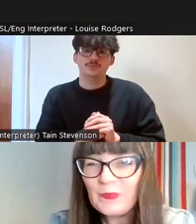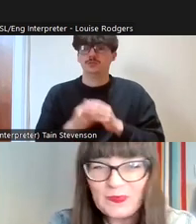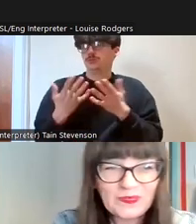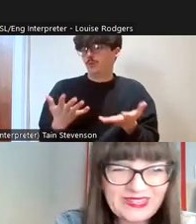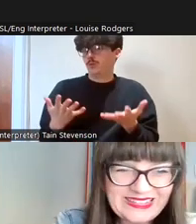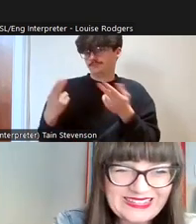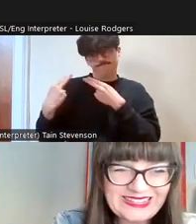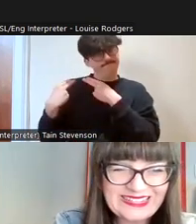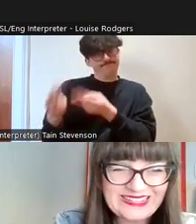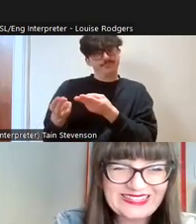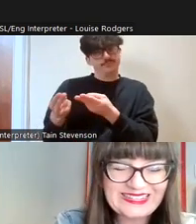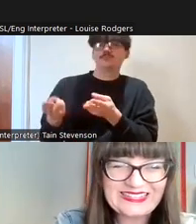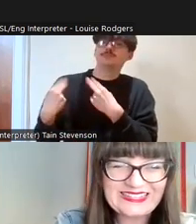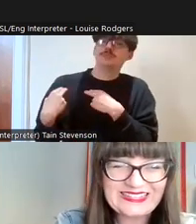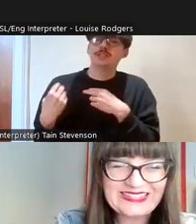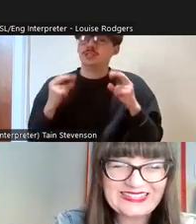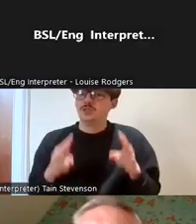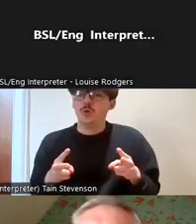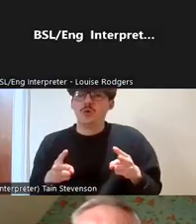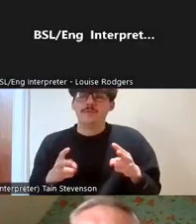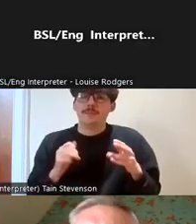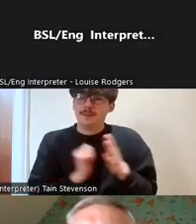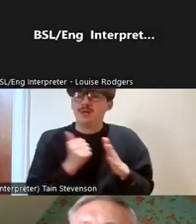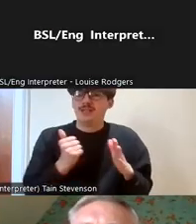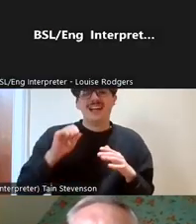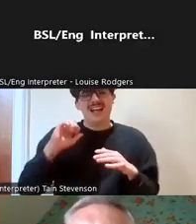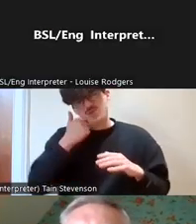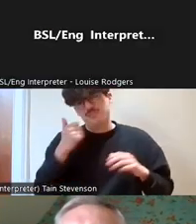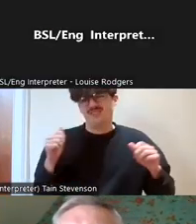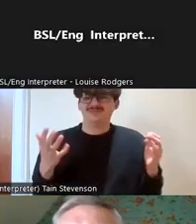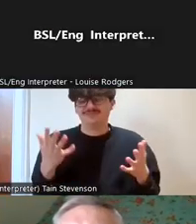That's brilliant, right I'm just going to run through it'll be brief, I have to apologise for my